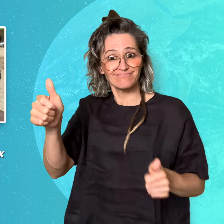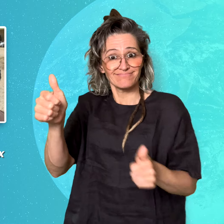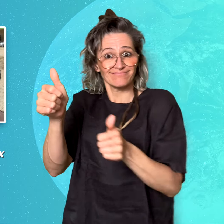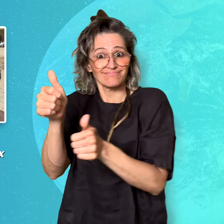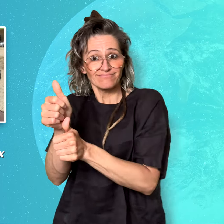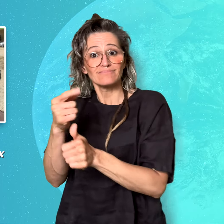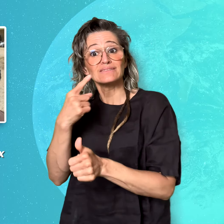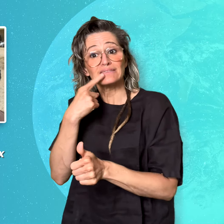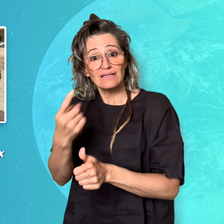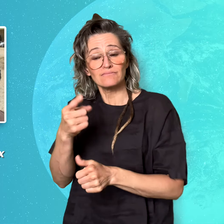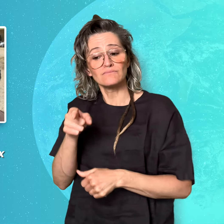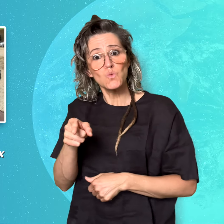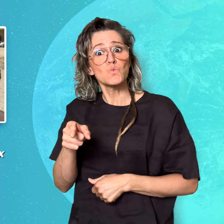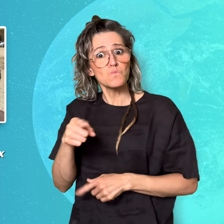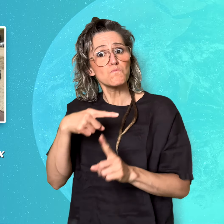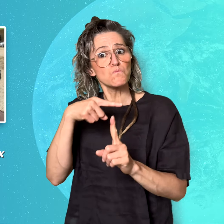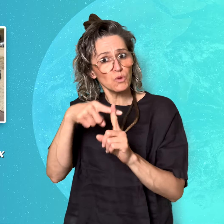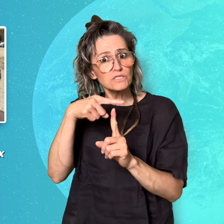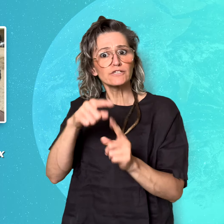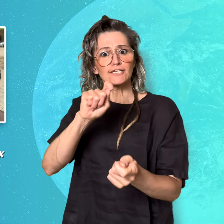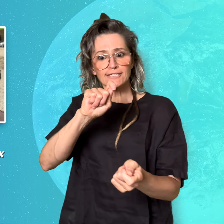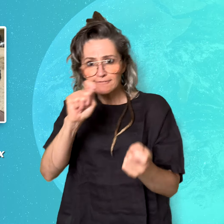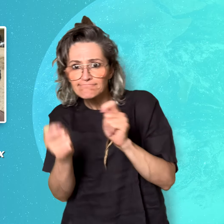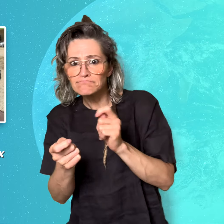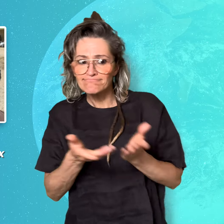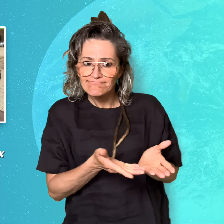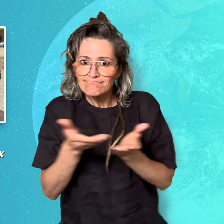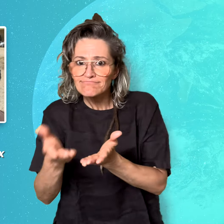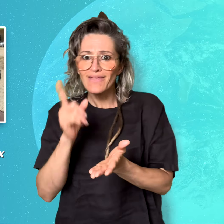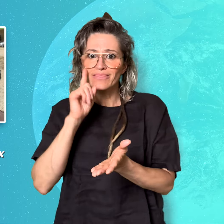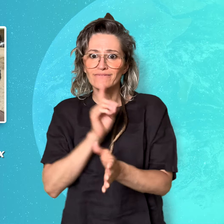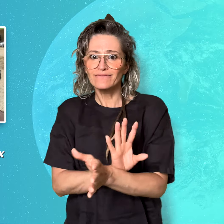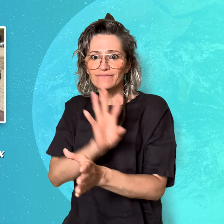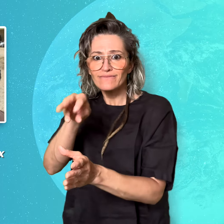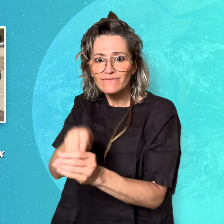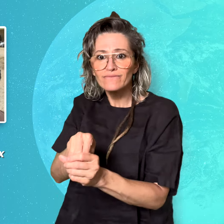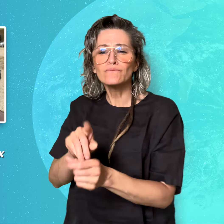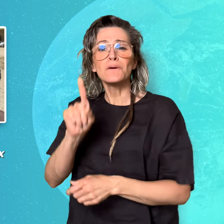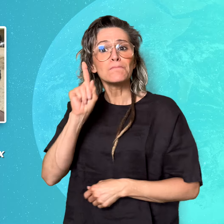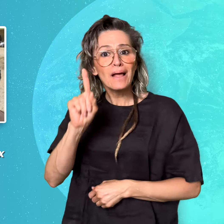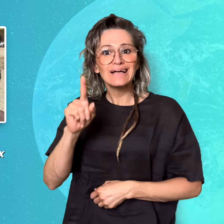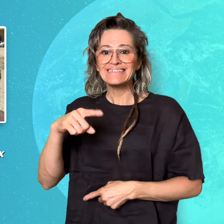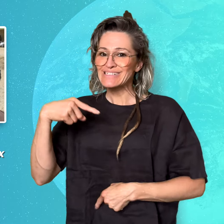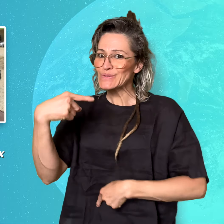that while this is a positive change for Deaf students,